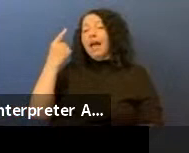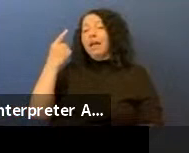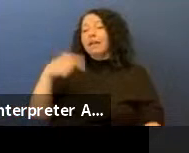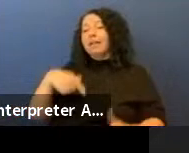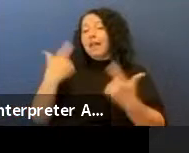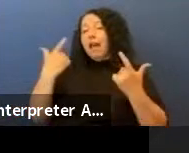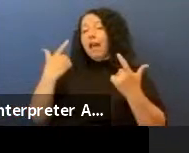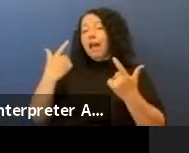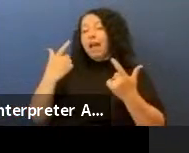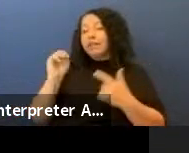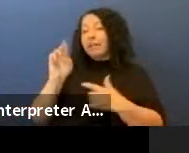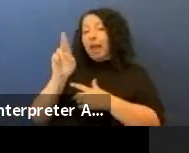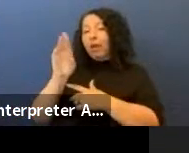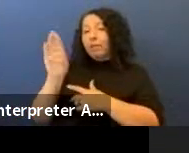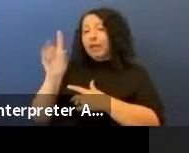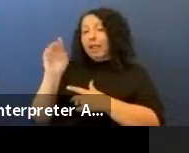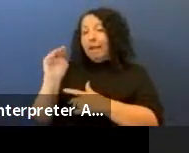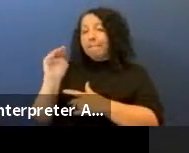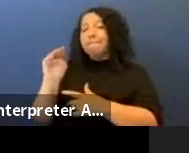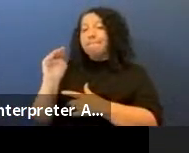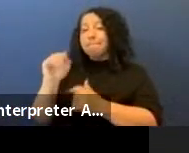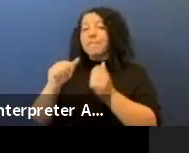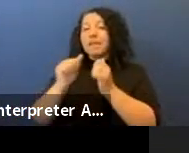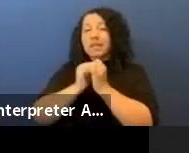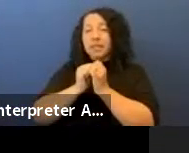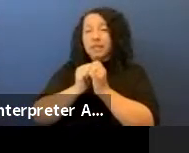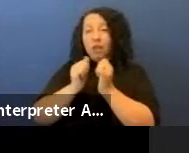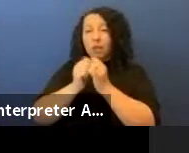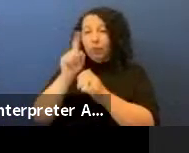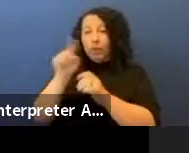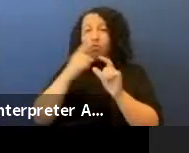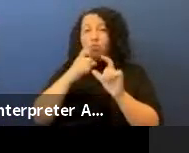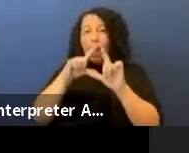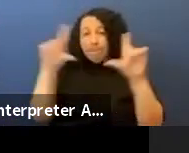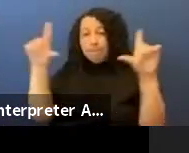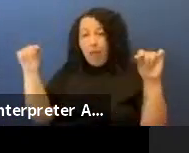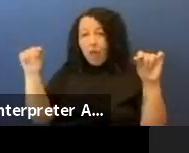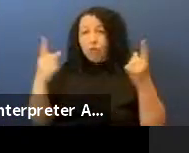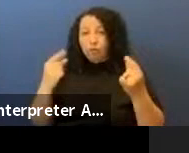the - see the red banner - what they chose to do was put a parachute